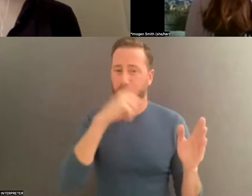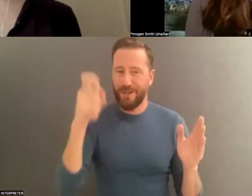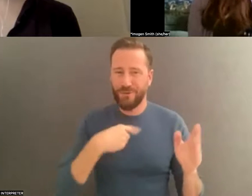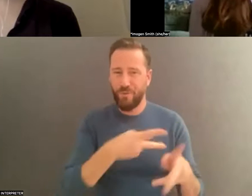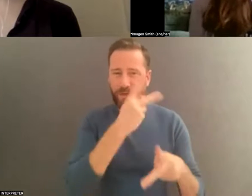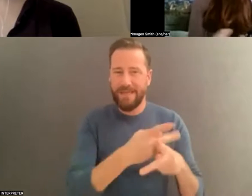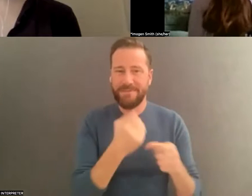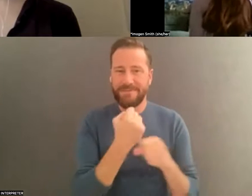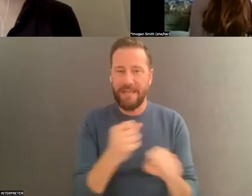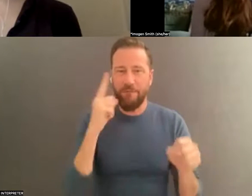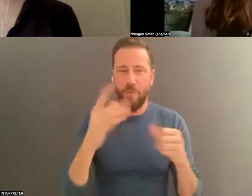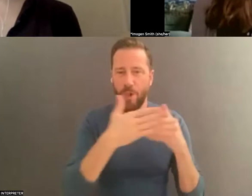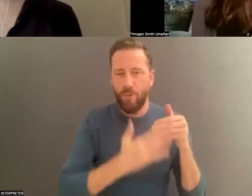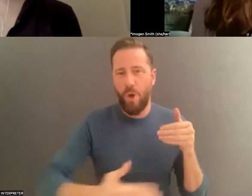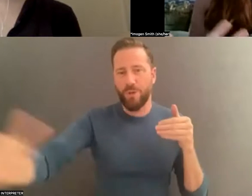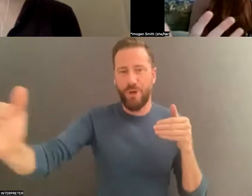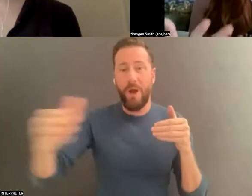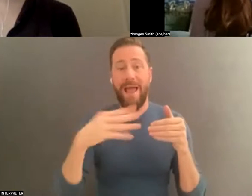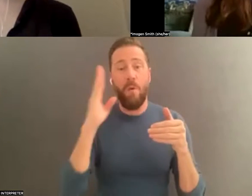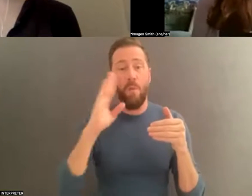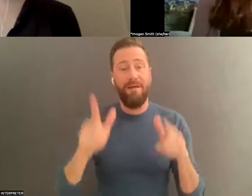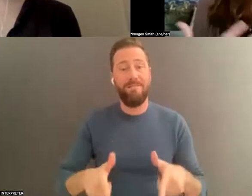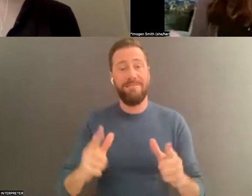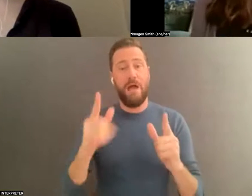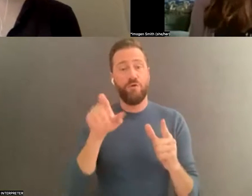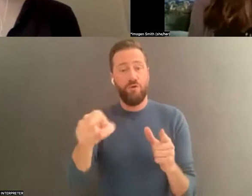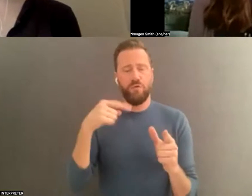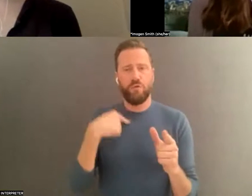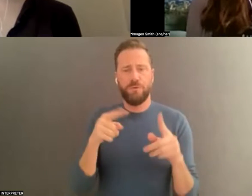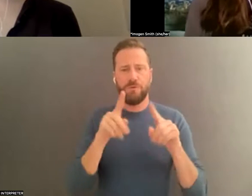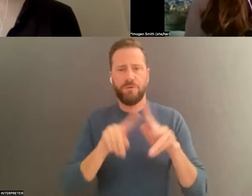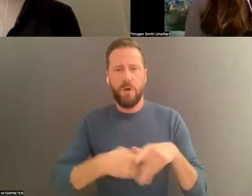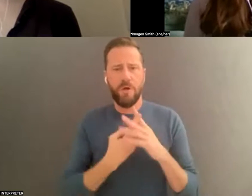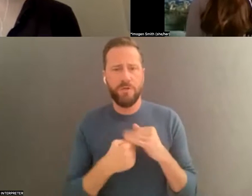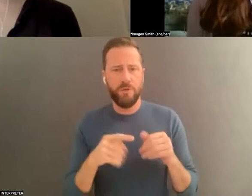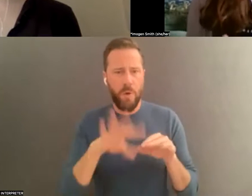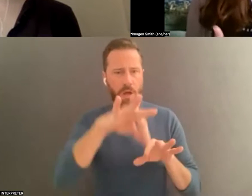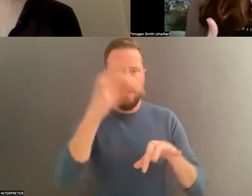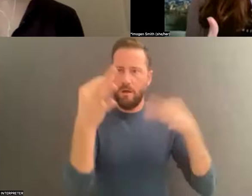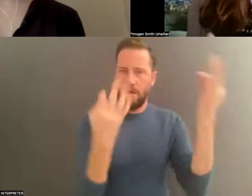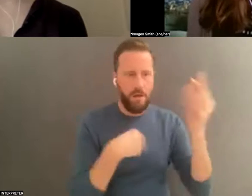for the long term and allow you to start mining them and using them much more fully, the